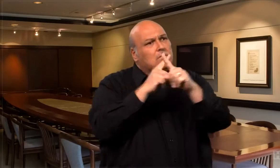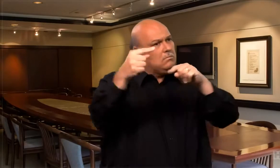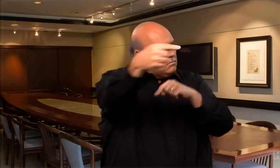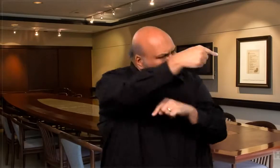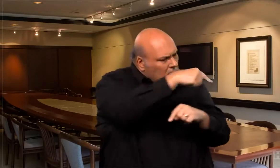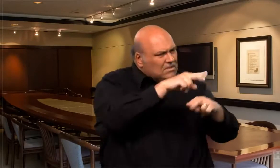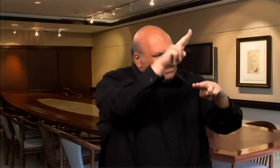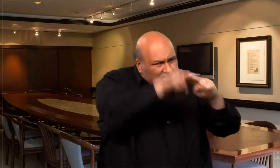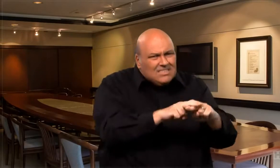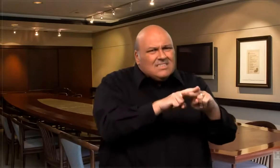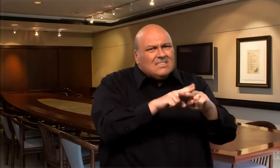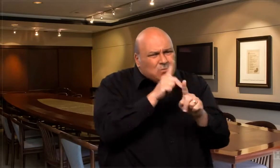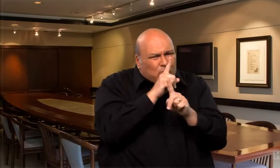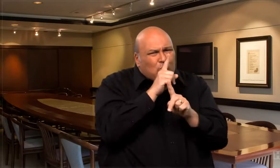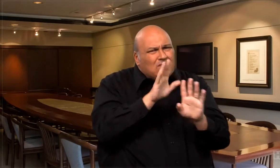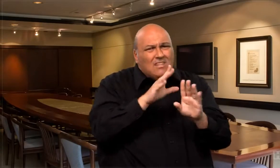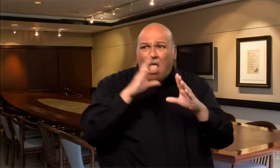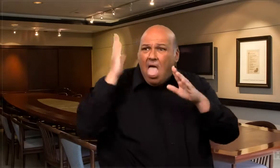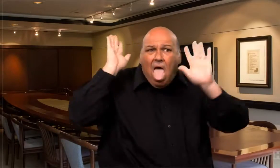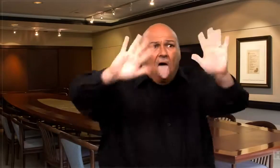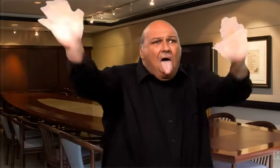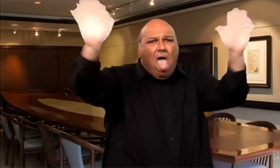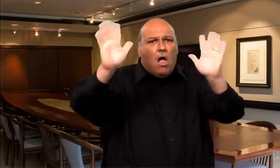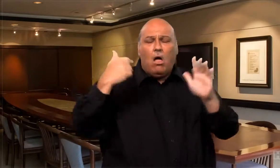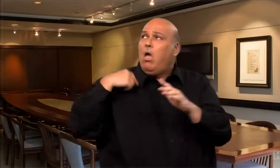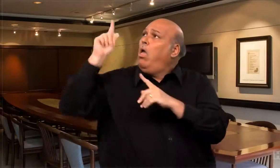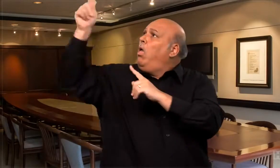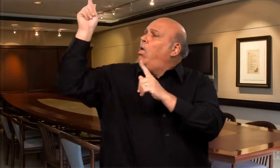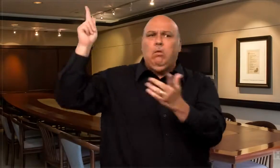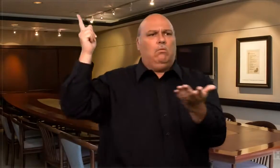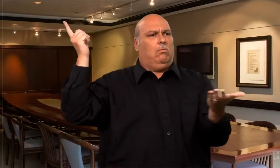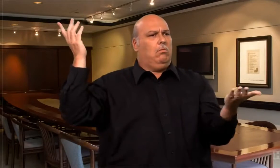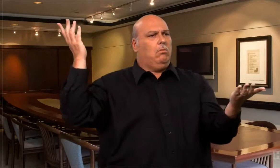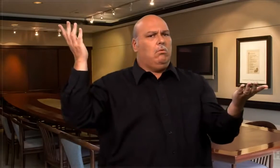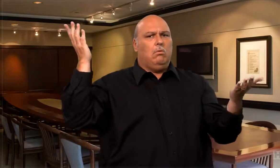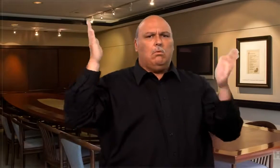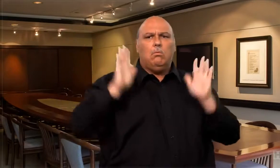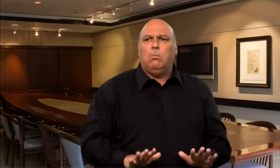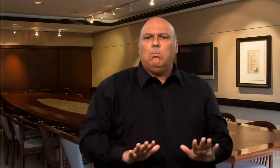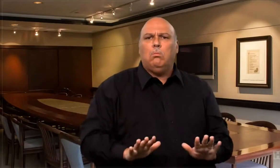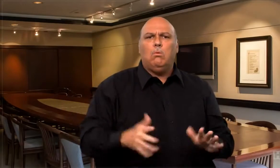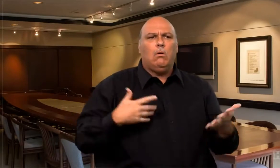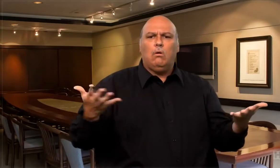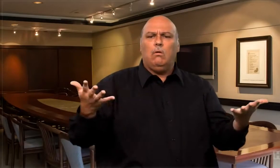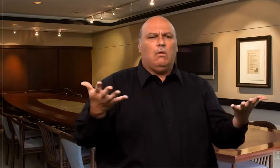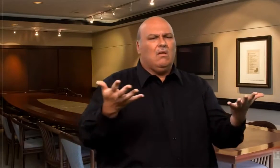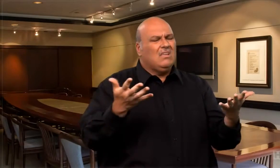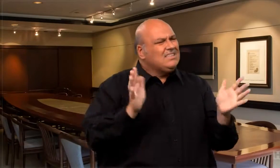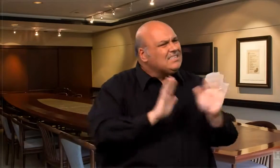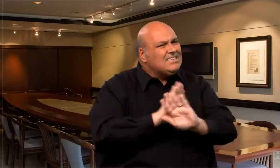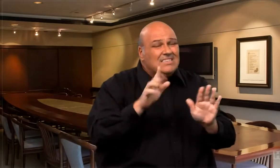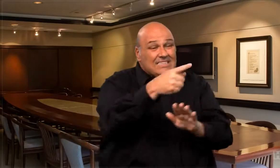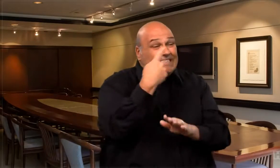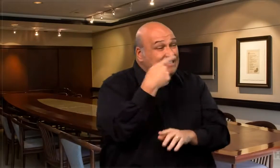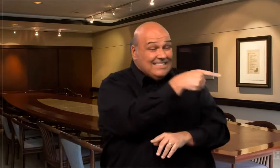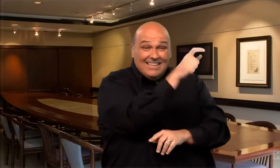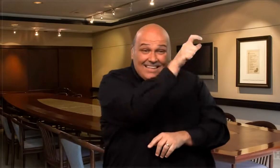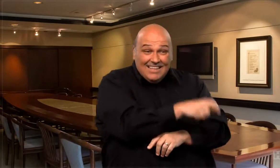disrupt the meeting flow.” She added, “You can't do that. And you saw Juan come in quietly and quickly took to his seat. That was appropriate and polite meeting